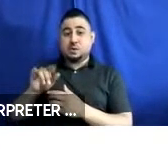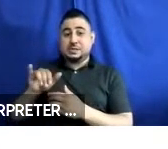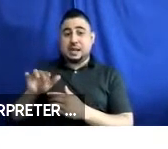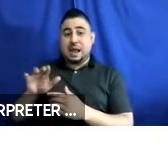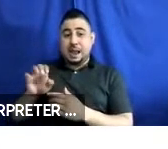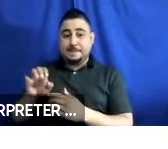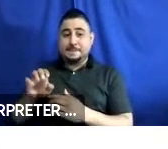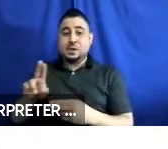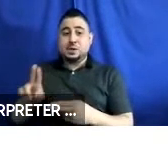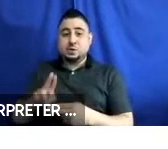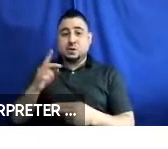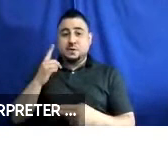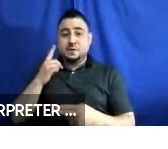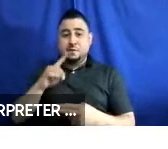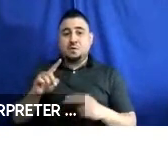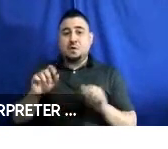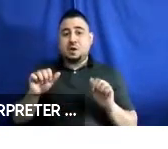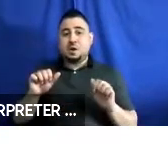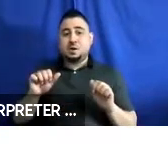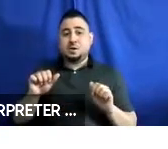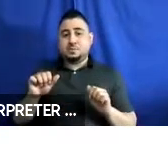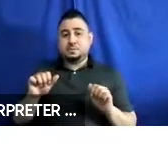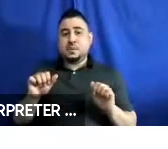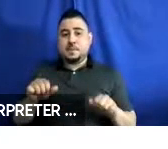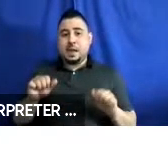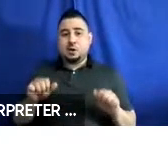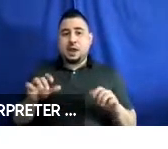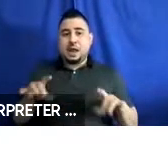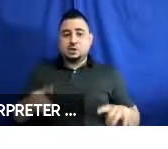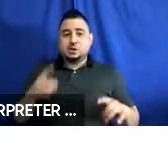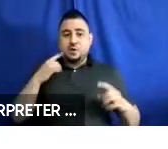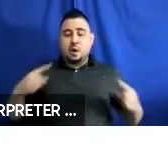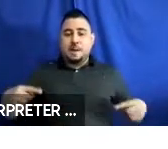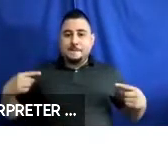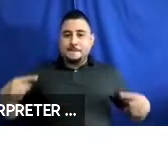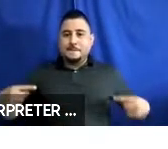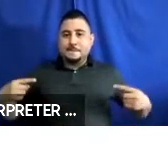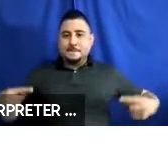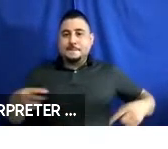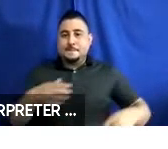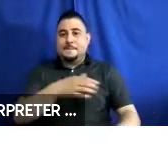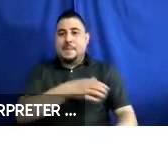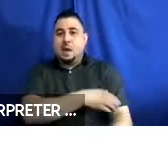anchorages that we designed for a manual and a power wheelchair. As you can see, both of